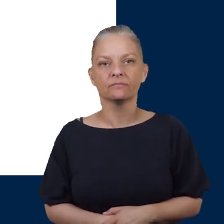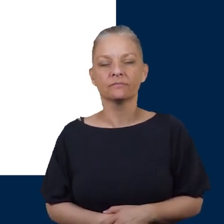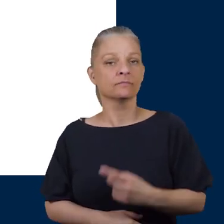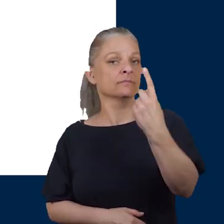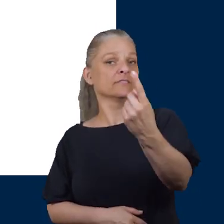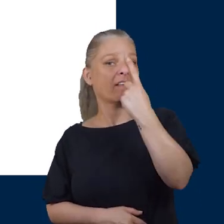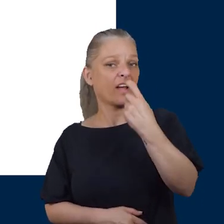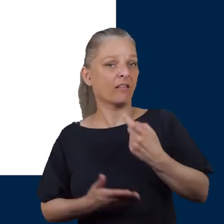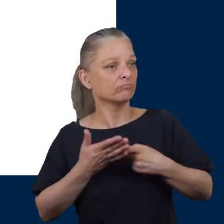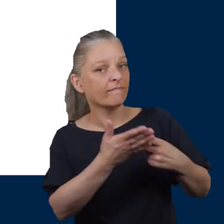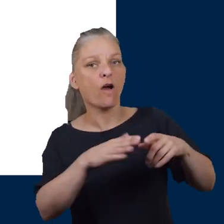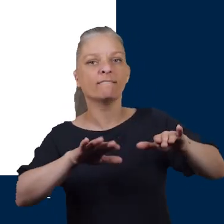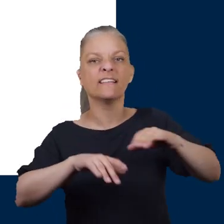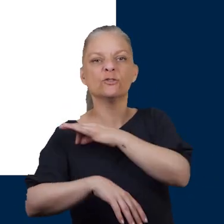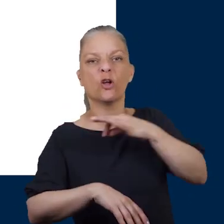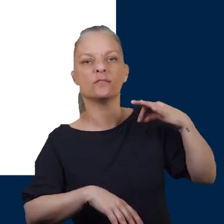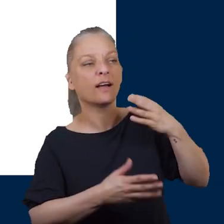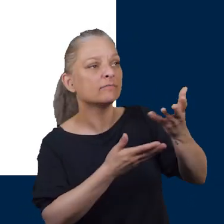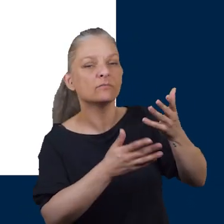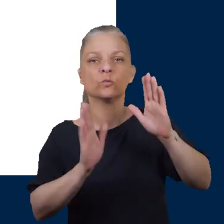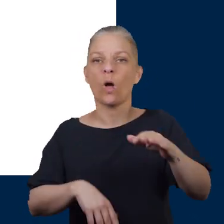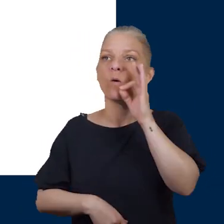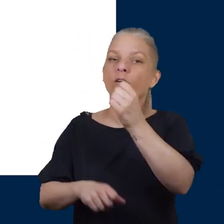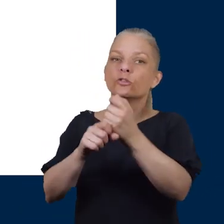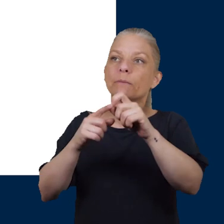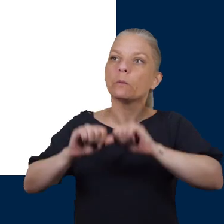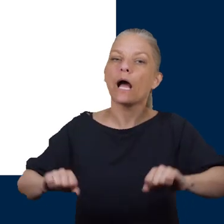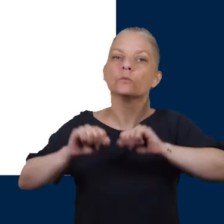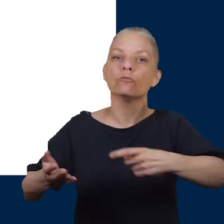You can self-refer to Podiatry, you don't have to wait for your GP to refer you.